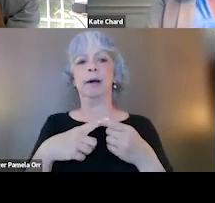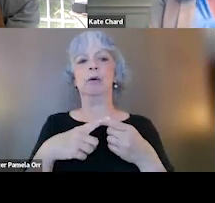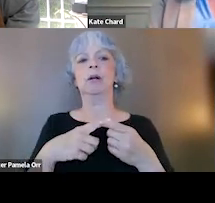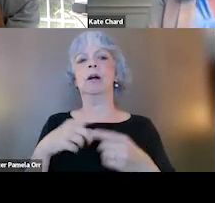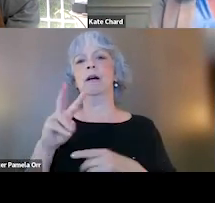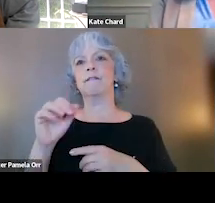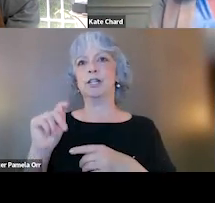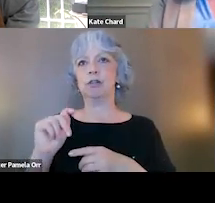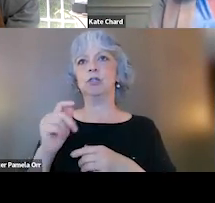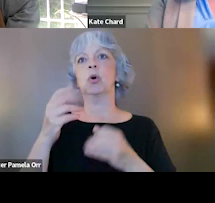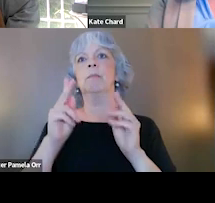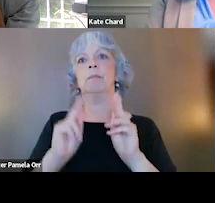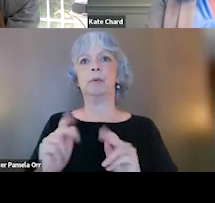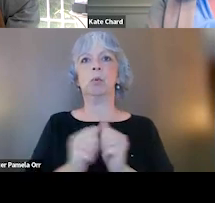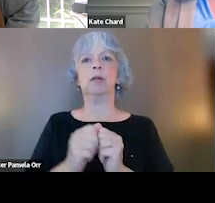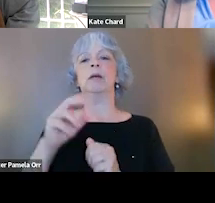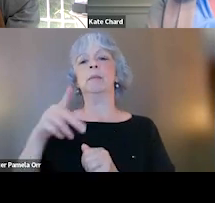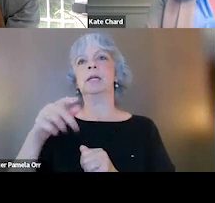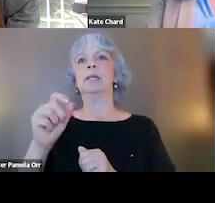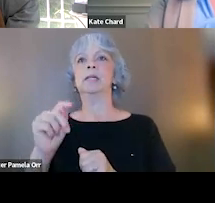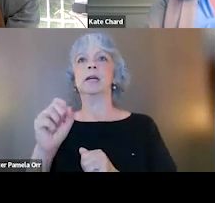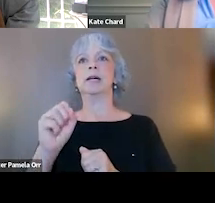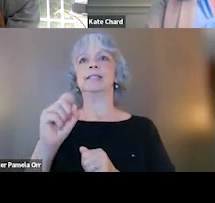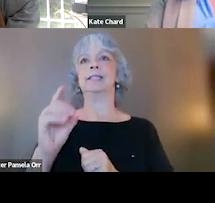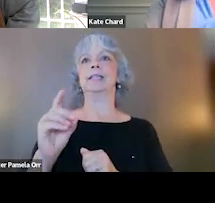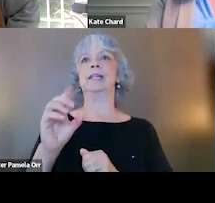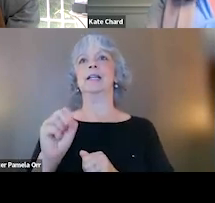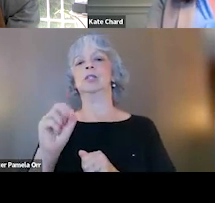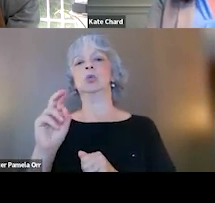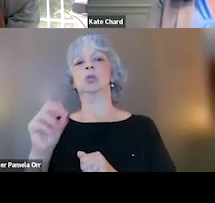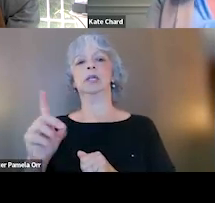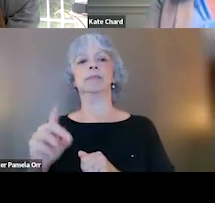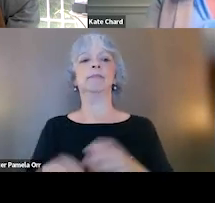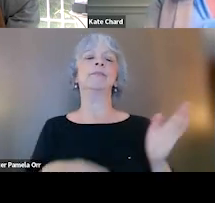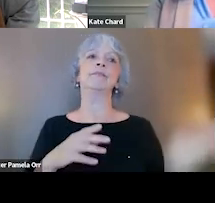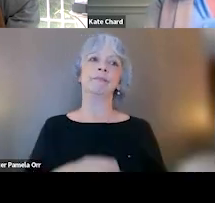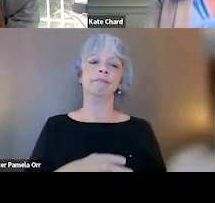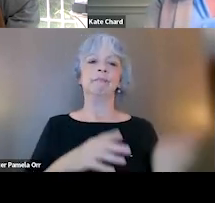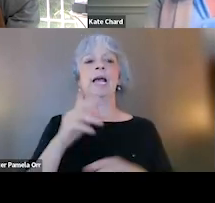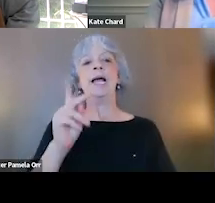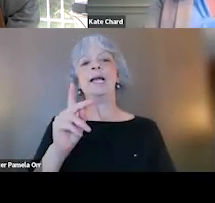or individuals with PTSD and SUD. Ketamine is unclear. I can tell you there's recent research